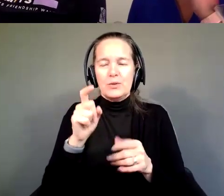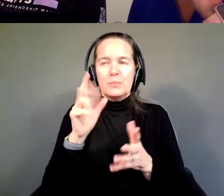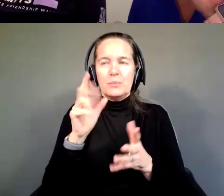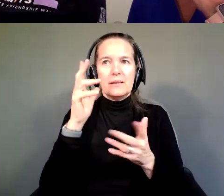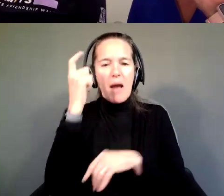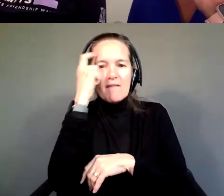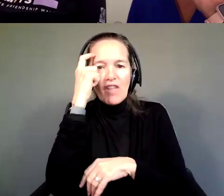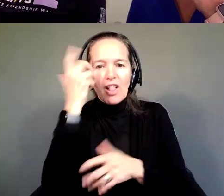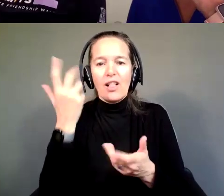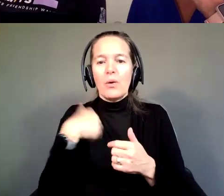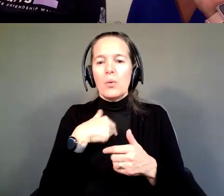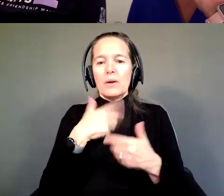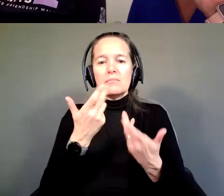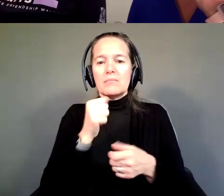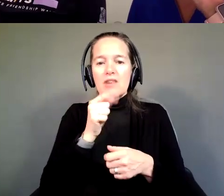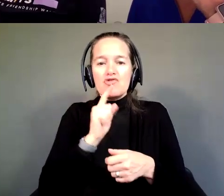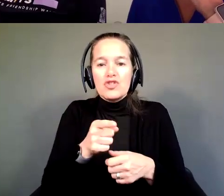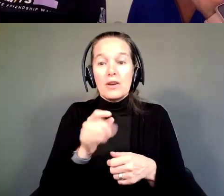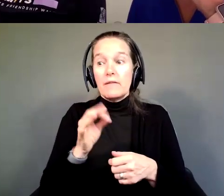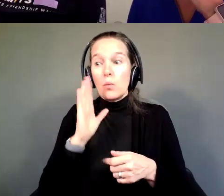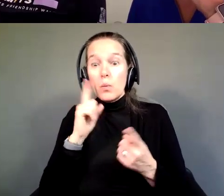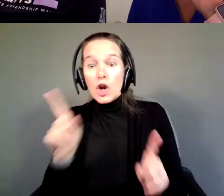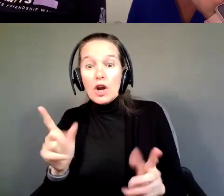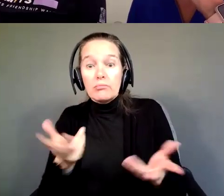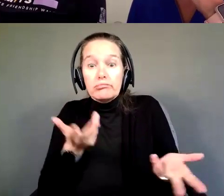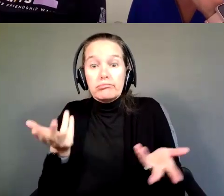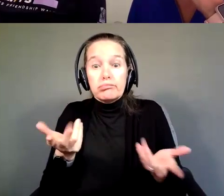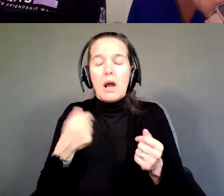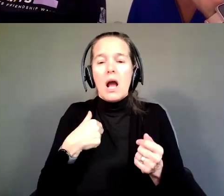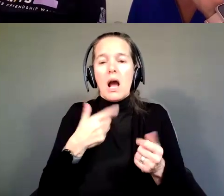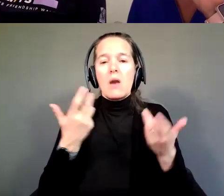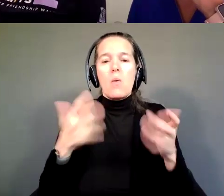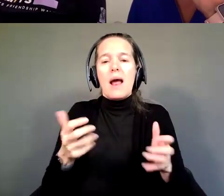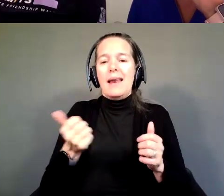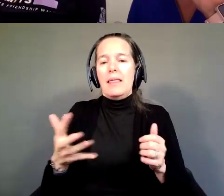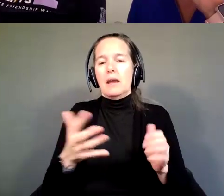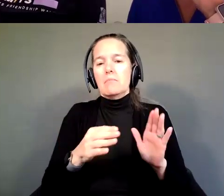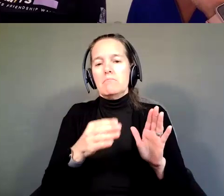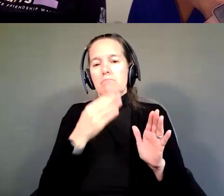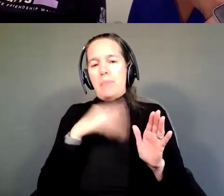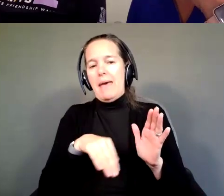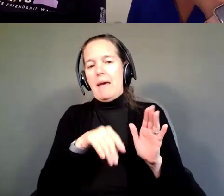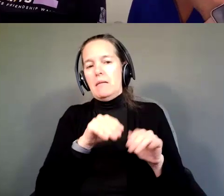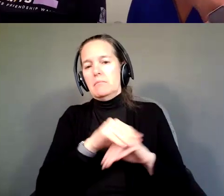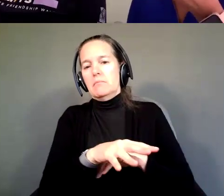We didn't know if this was going to work. I certainly wouldn't want anything bad on Michael's, you know, either financial record